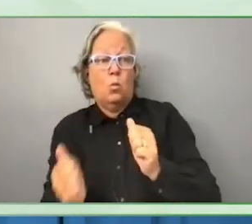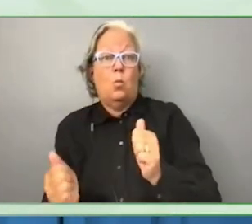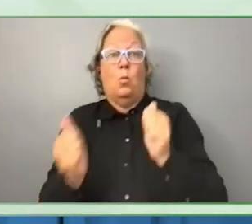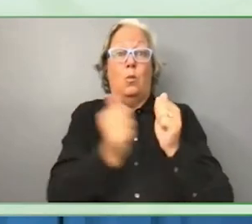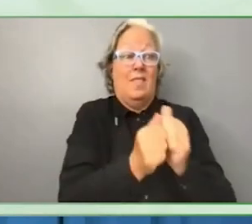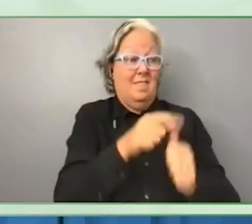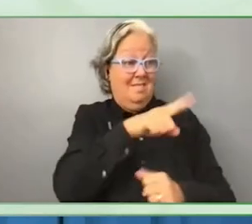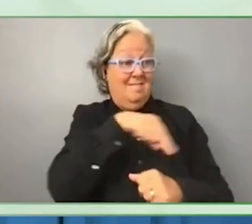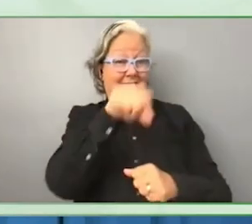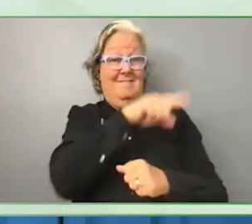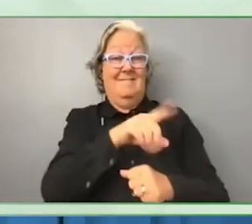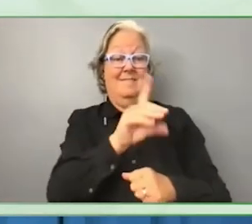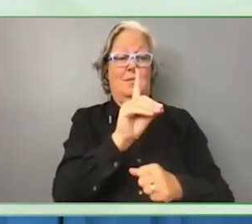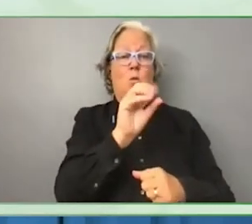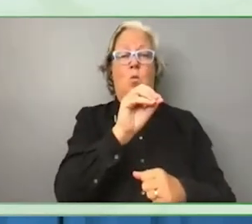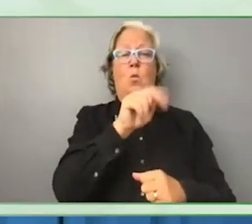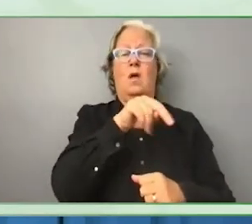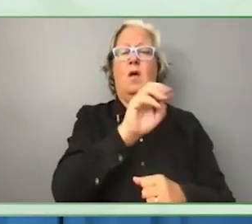The bank is a knowledge bank.